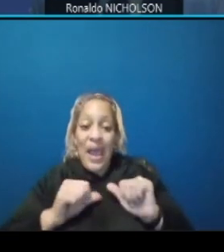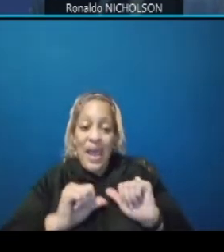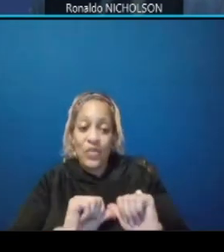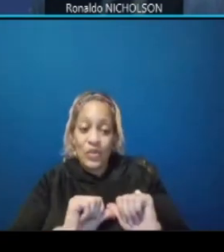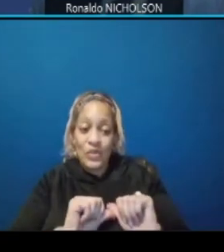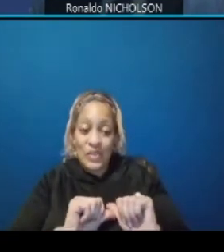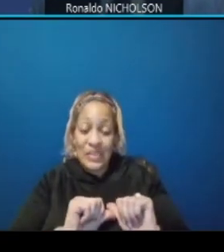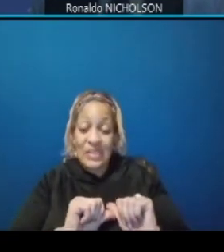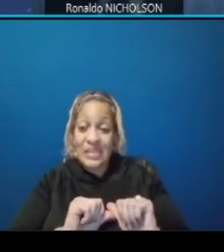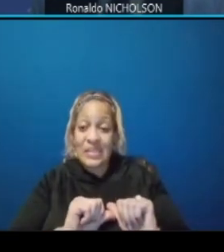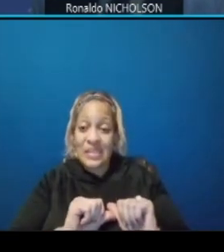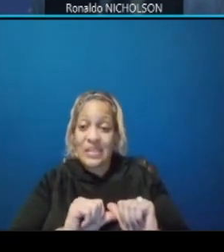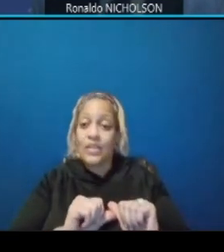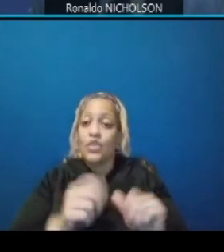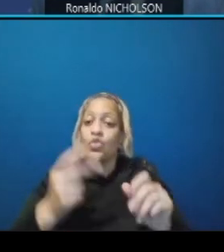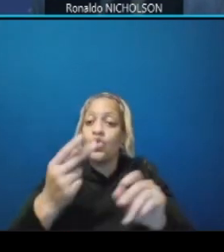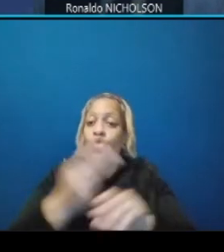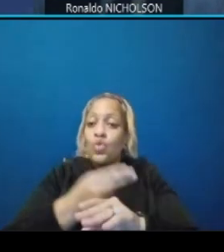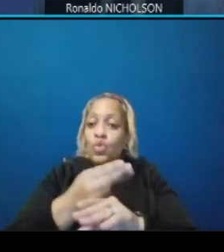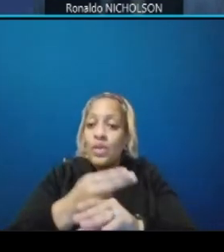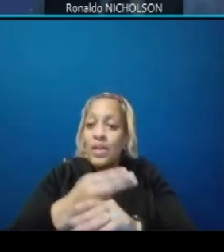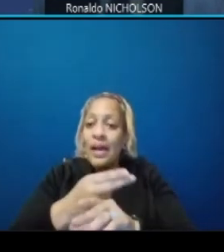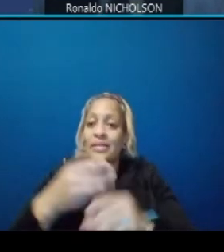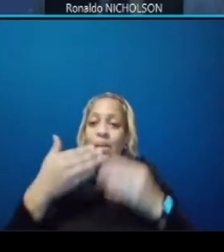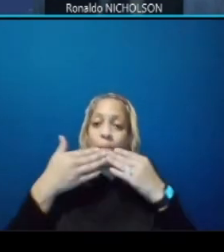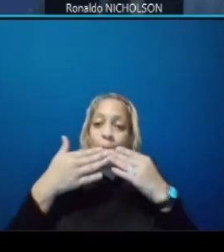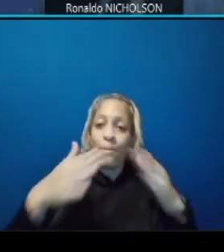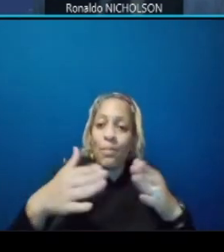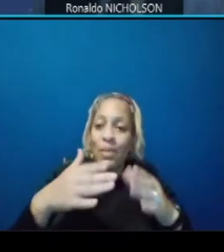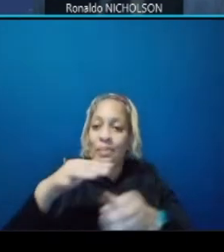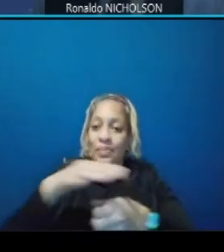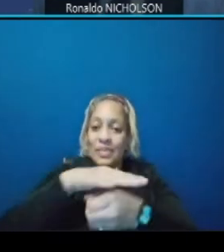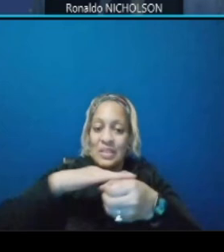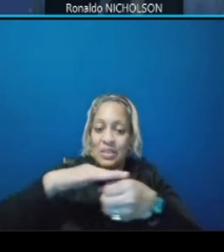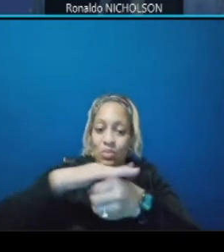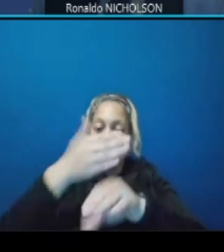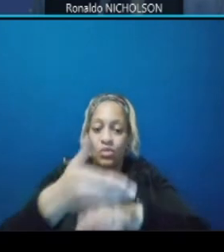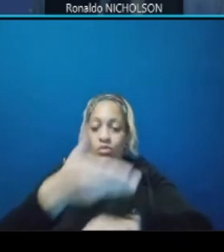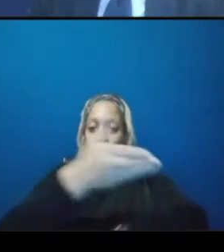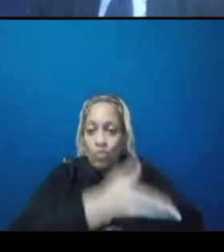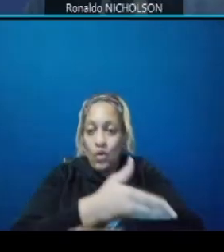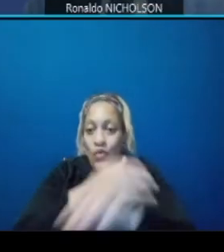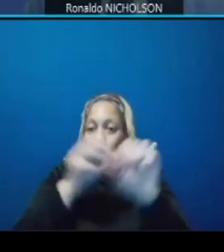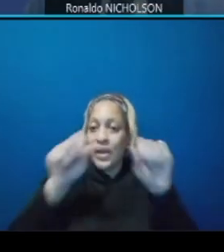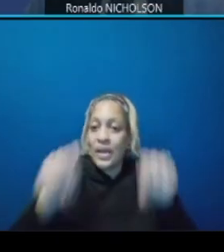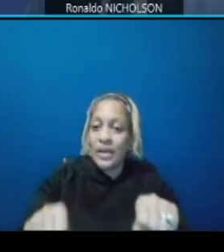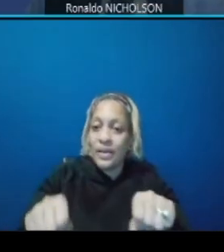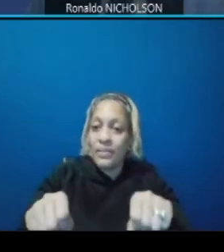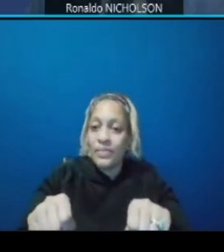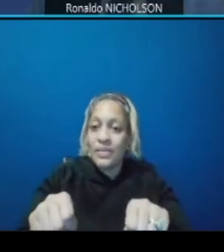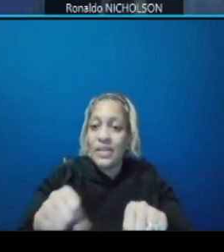public space to get as much improvements that we can that's what we have achieved with this design